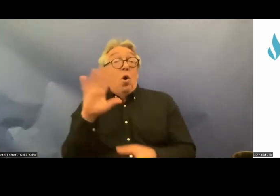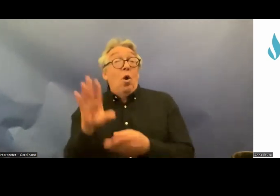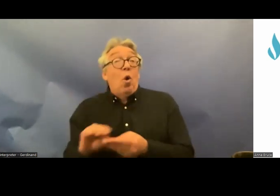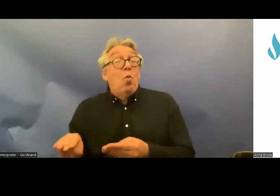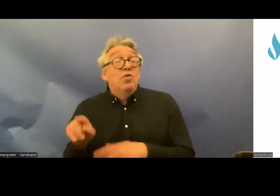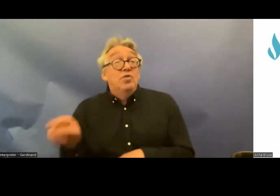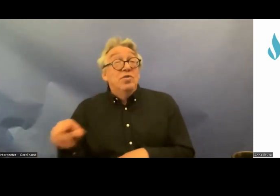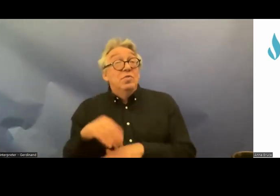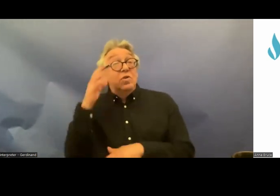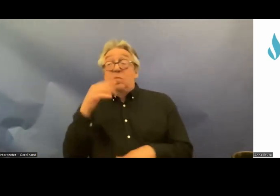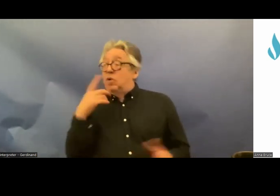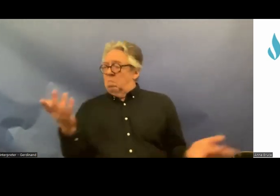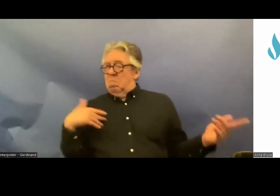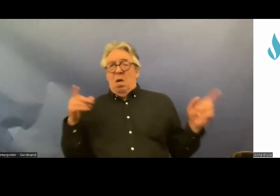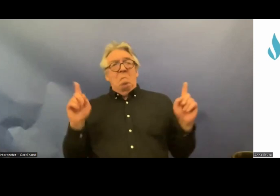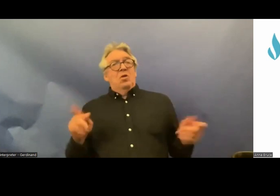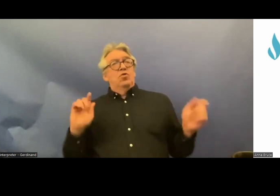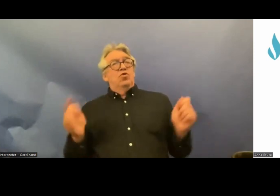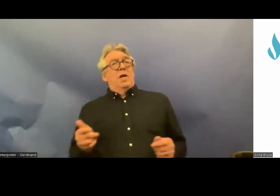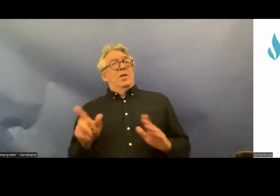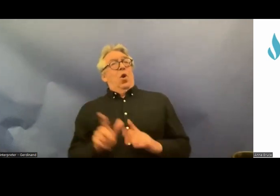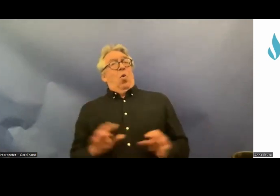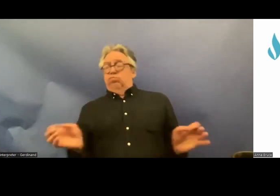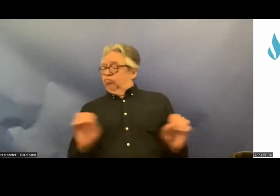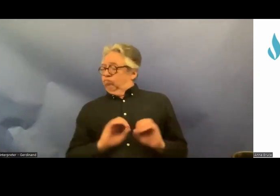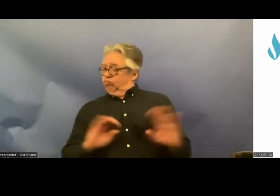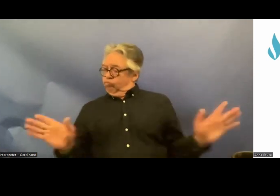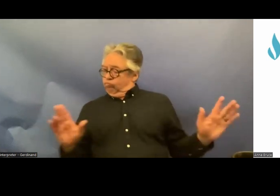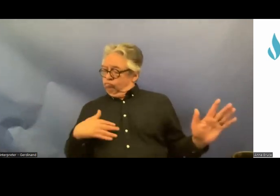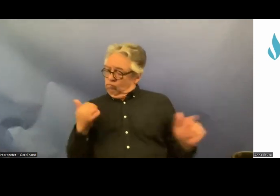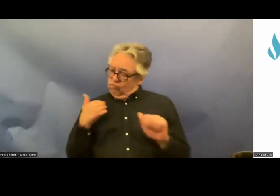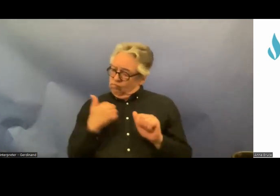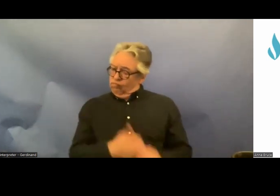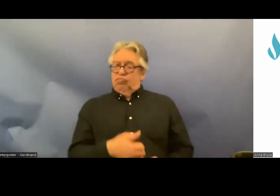uh to change any Swedish law in order to be uh in line with the convention so we